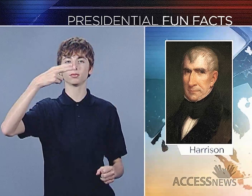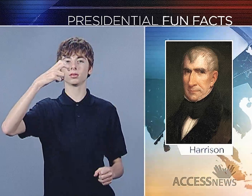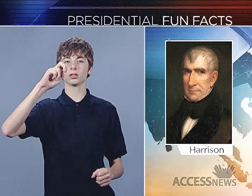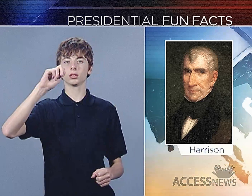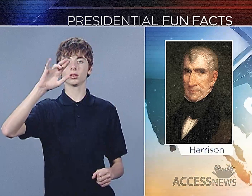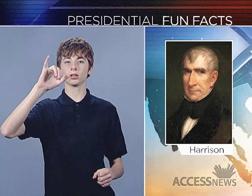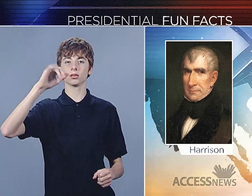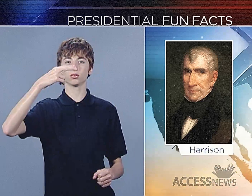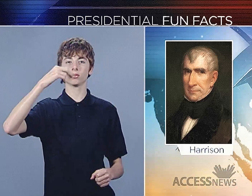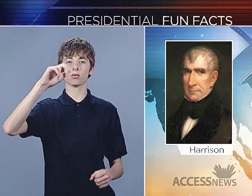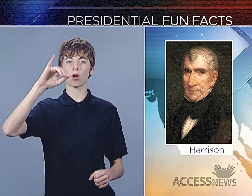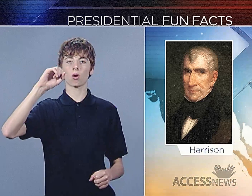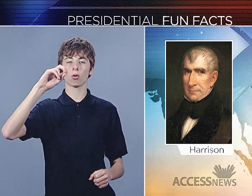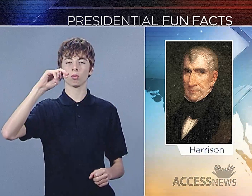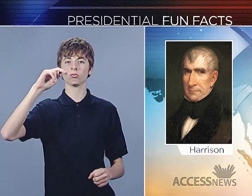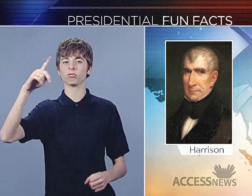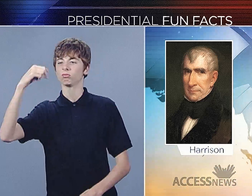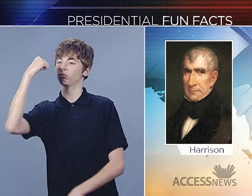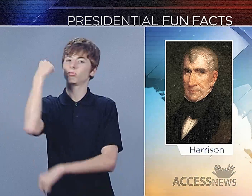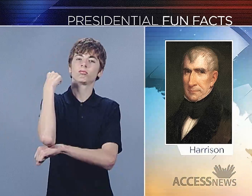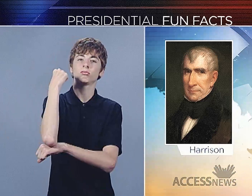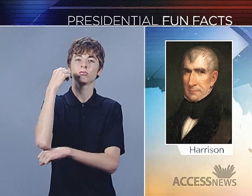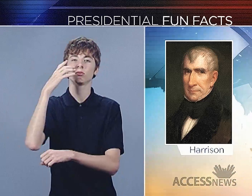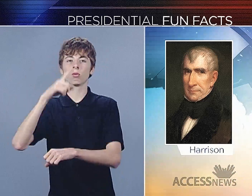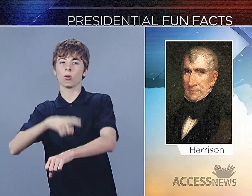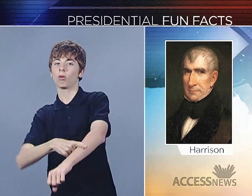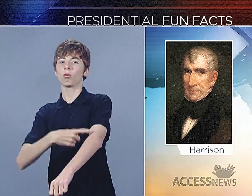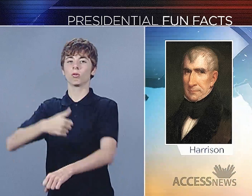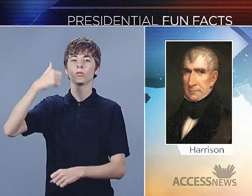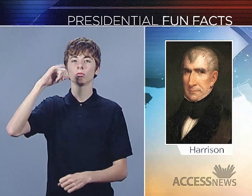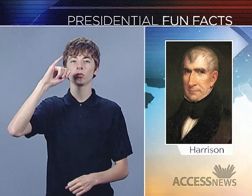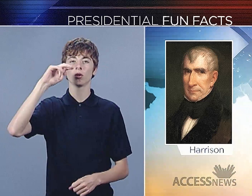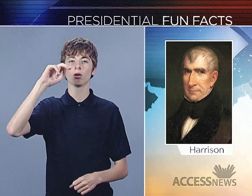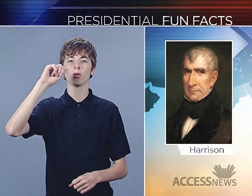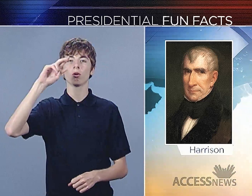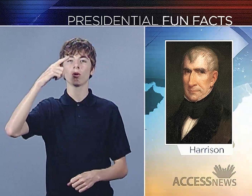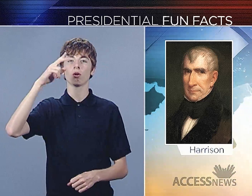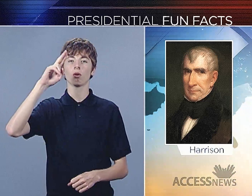Our 9th president, William Henry Harrison, holds the record